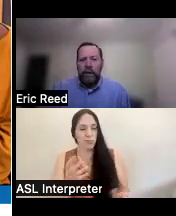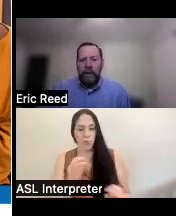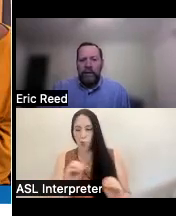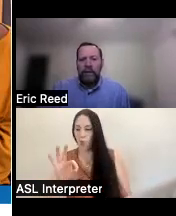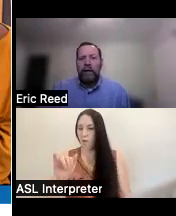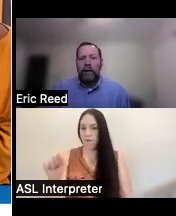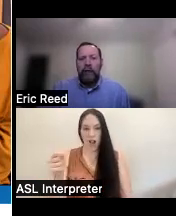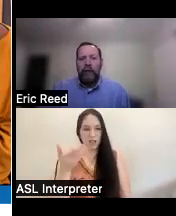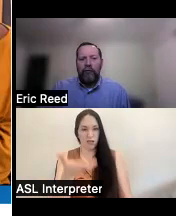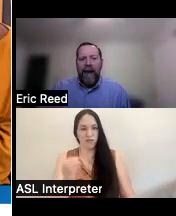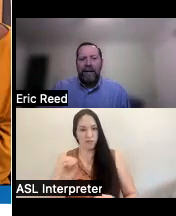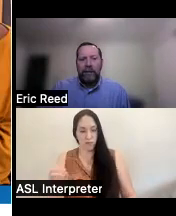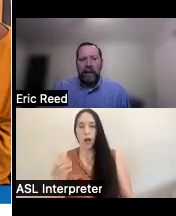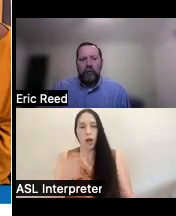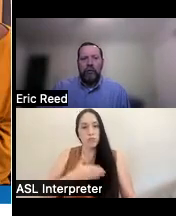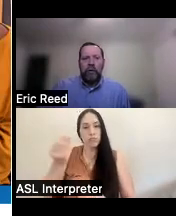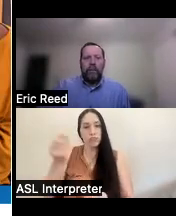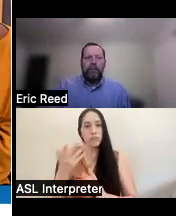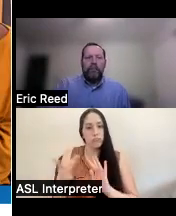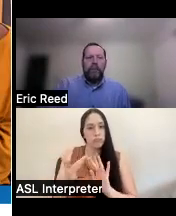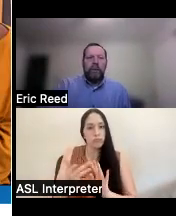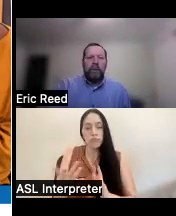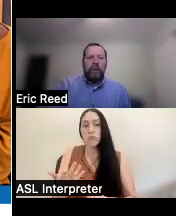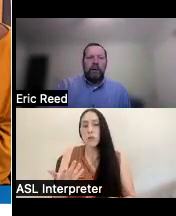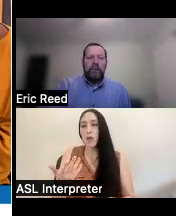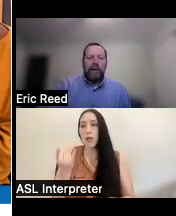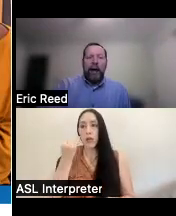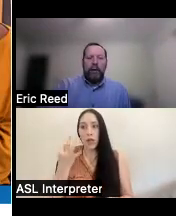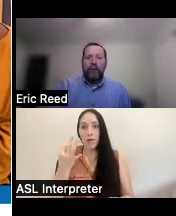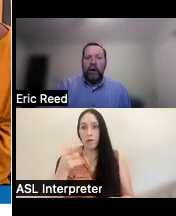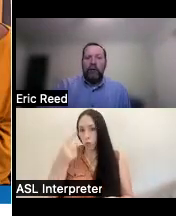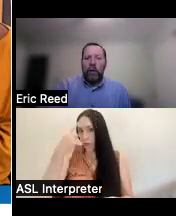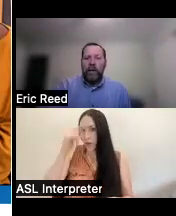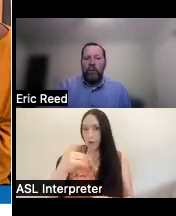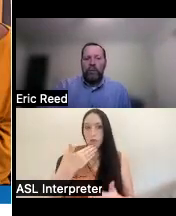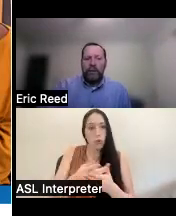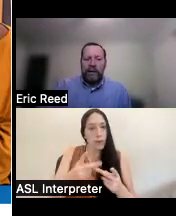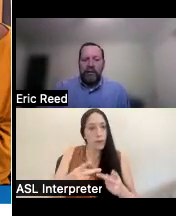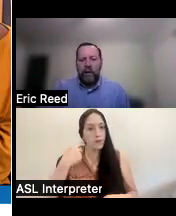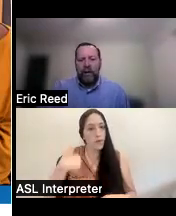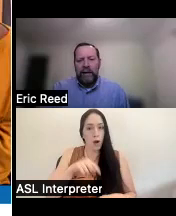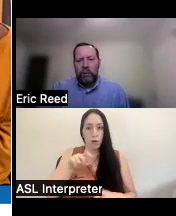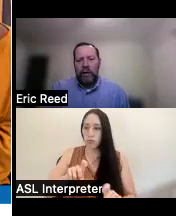place for fast to be able to um get out in front of more people please let us know that as well